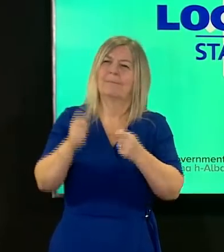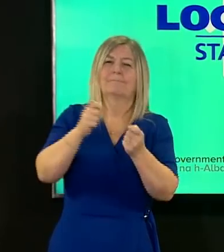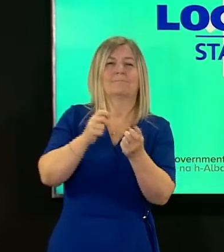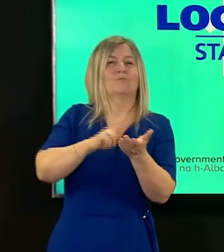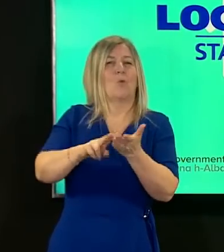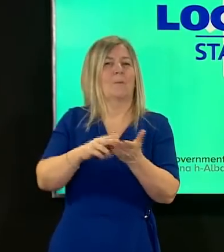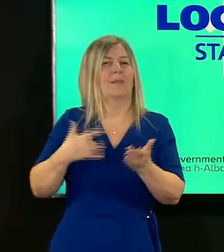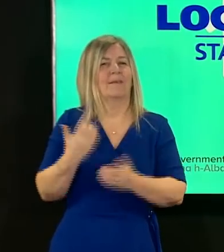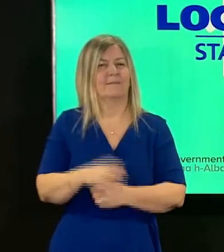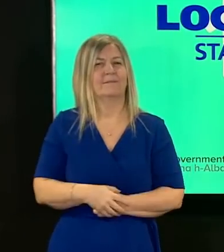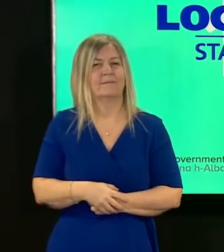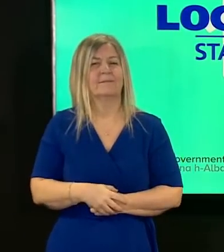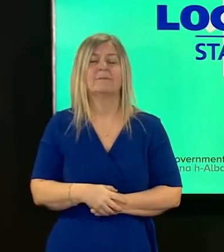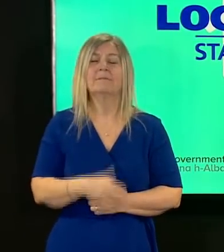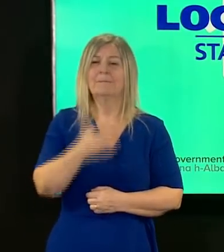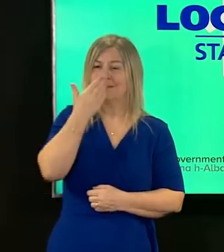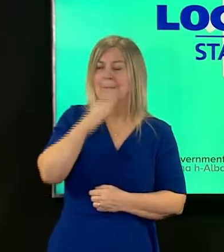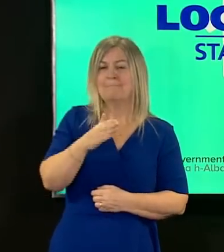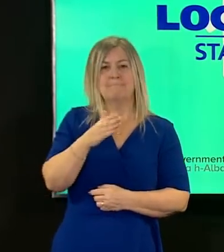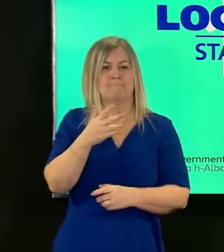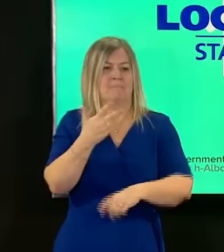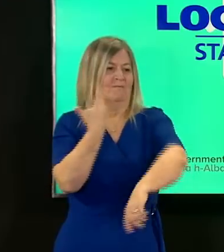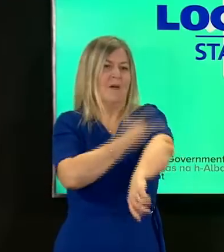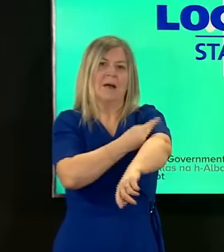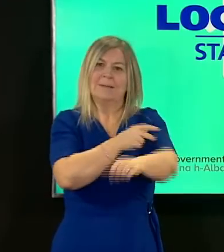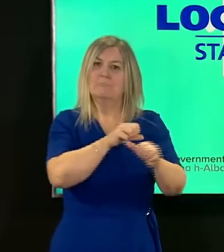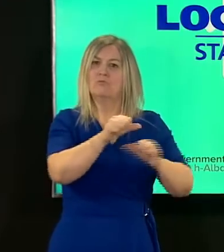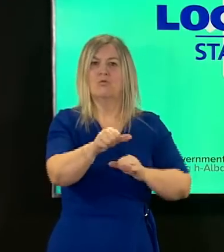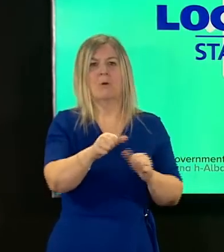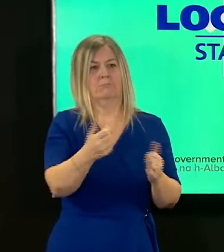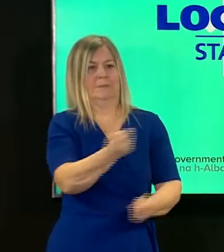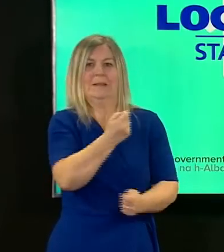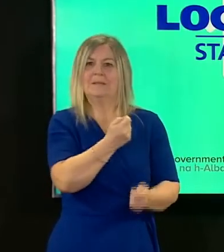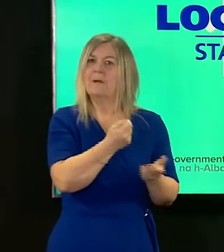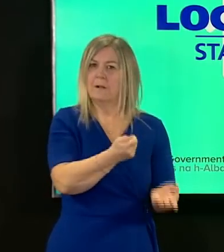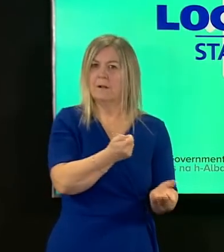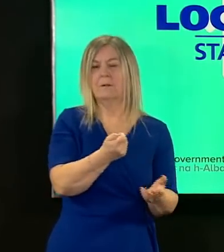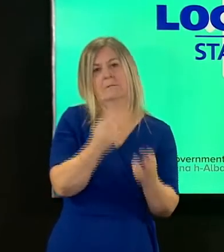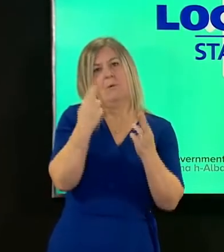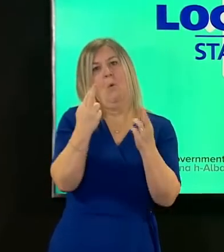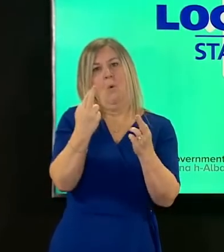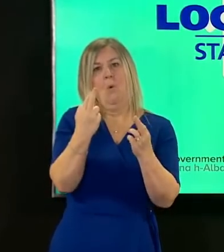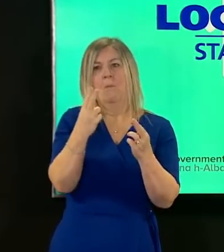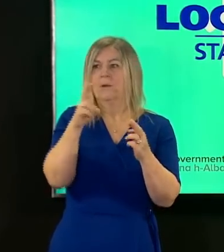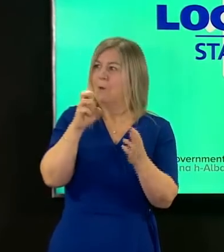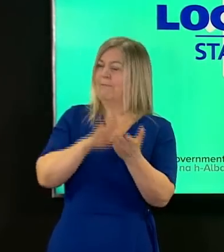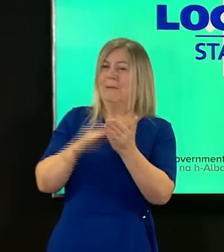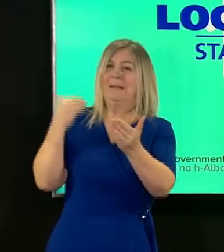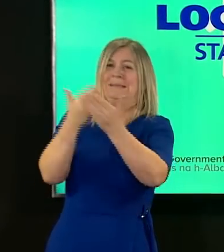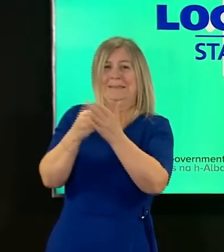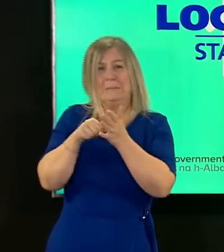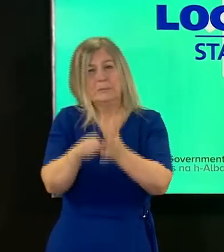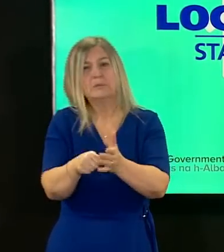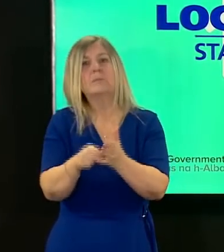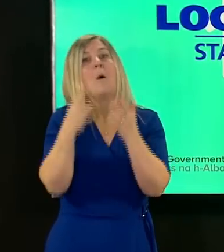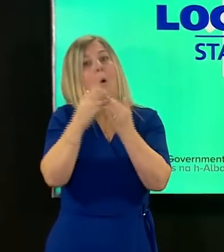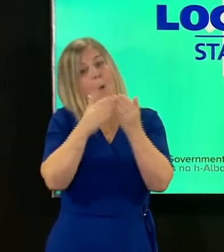after 12 long months an end to the pandemic may now be in sight but for the moment as today's news